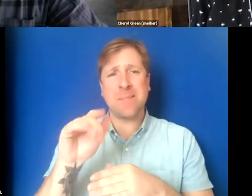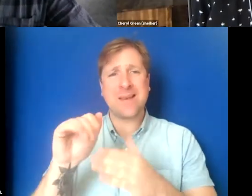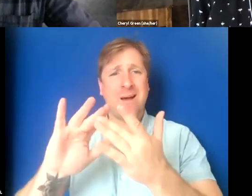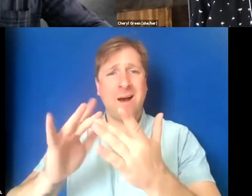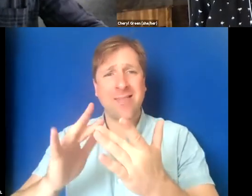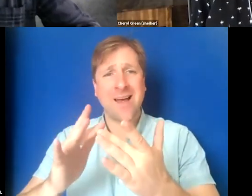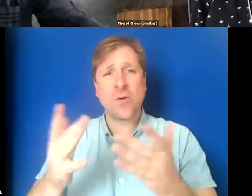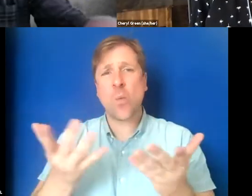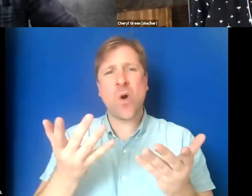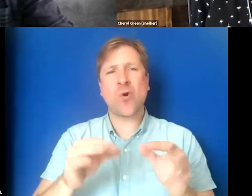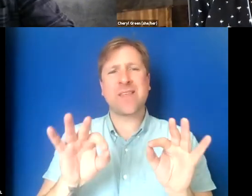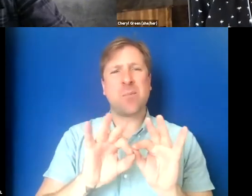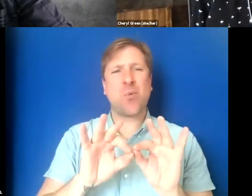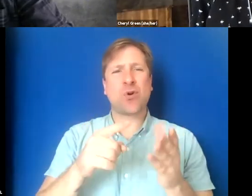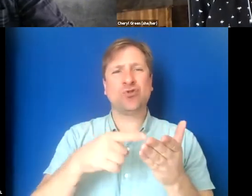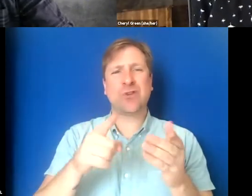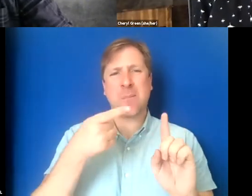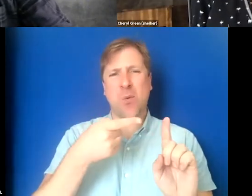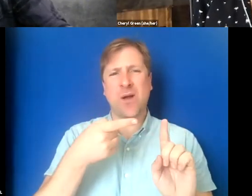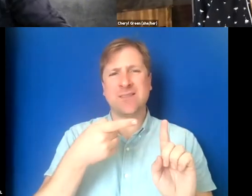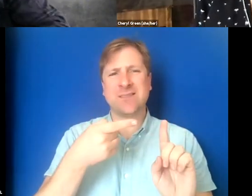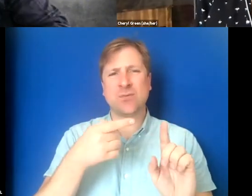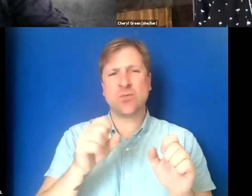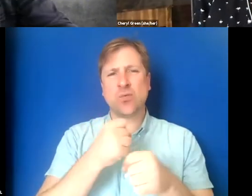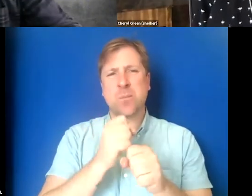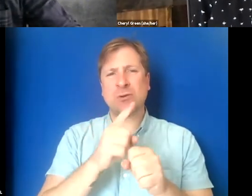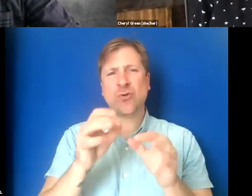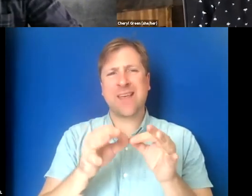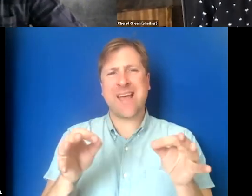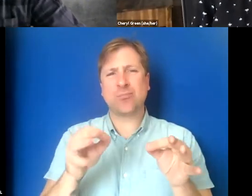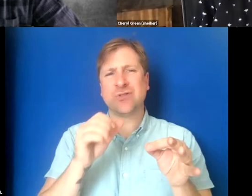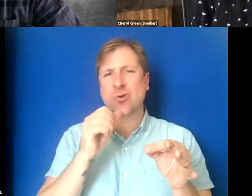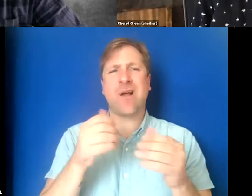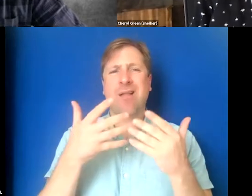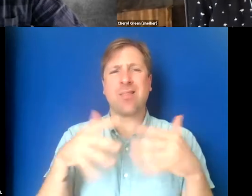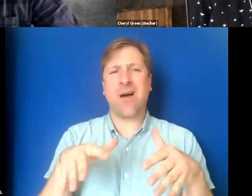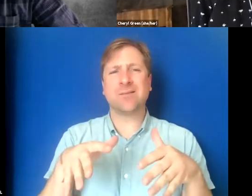What are the crucial checkpoints to ensure that captions aren't lost in the shuffle?